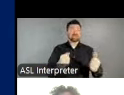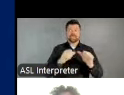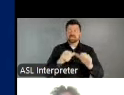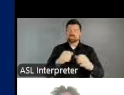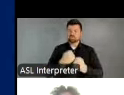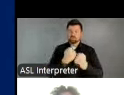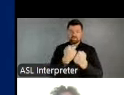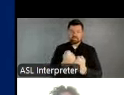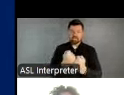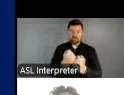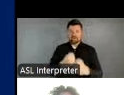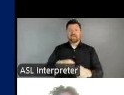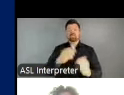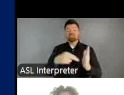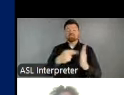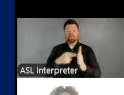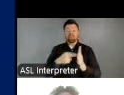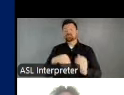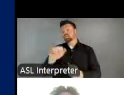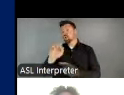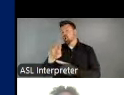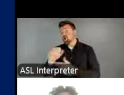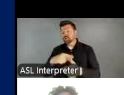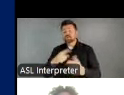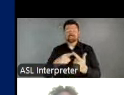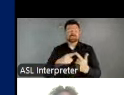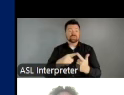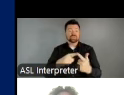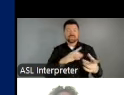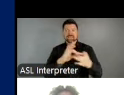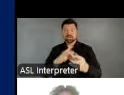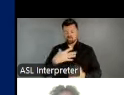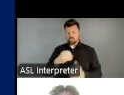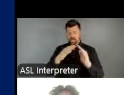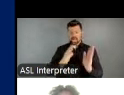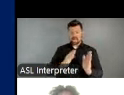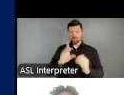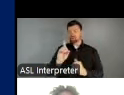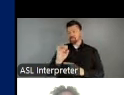in communities that we convened with the White House Domestic Policy Council back in January,